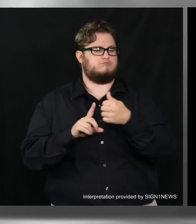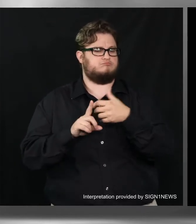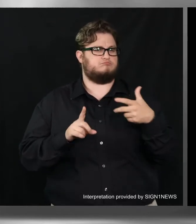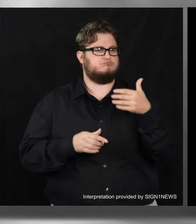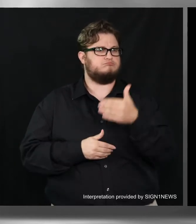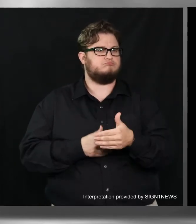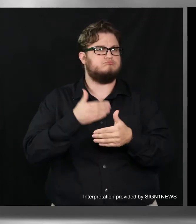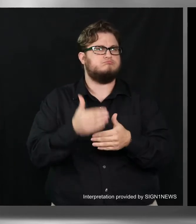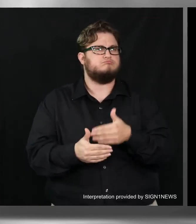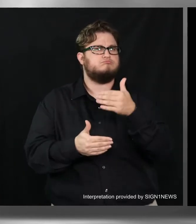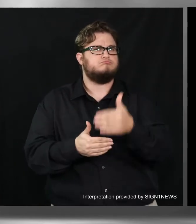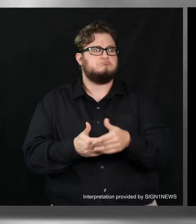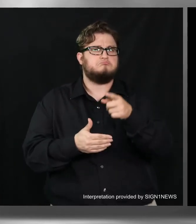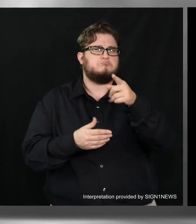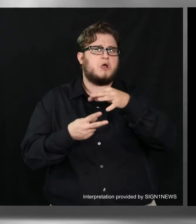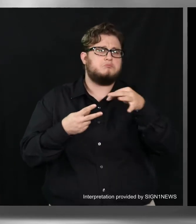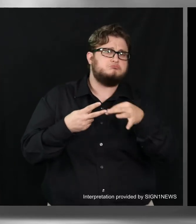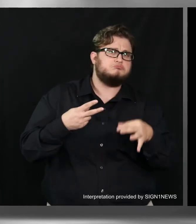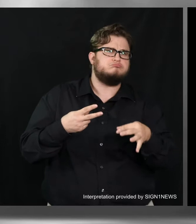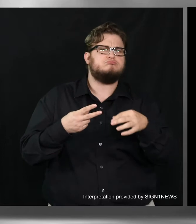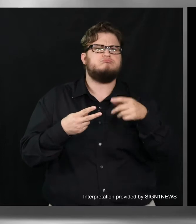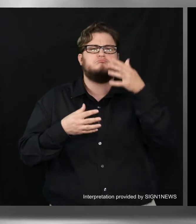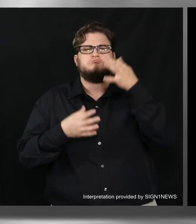In Georgia, there are a few ways to register to vote.